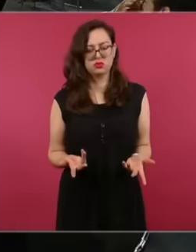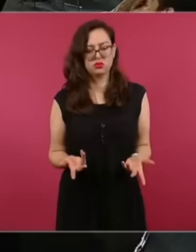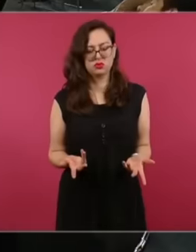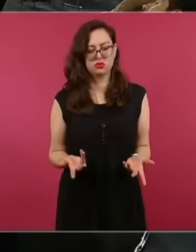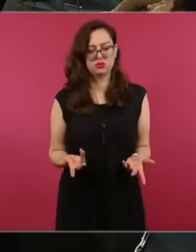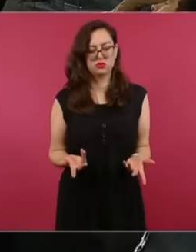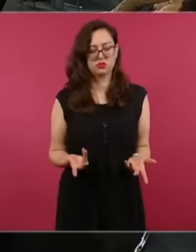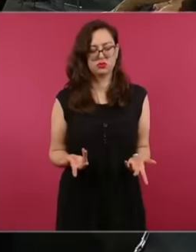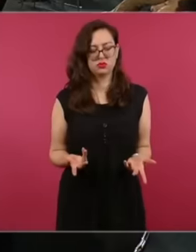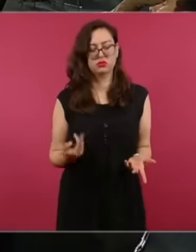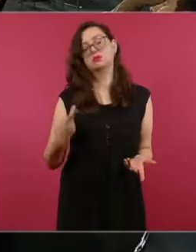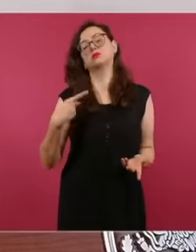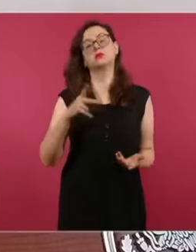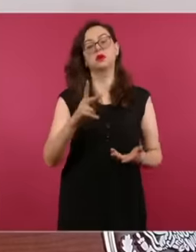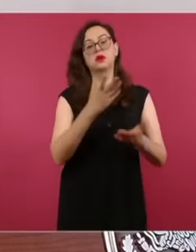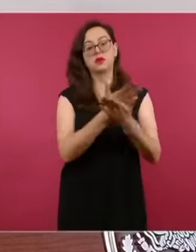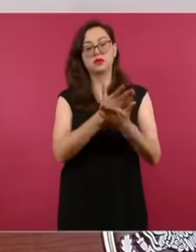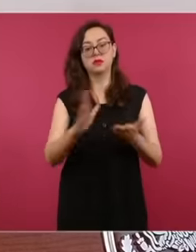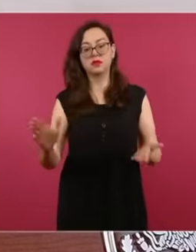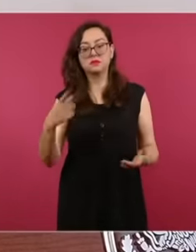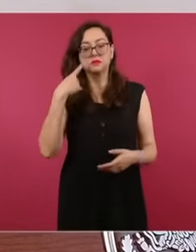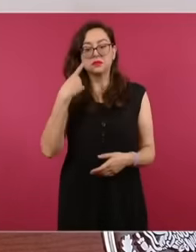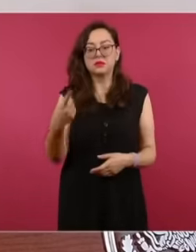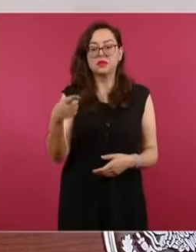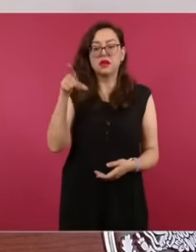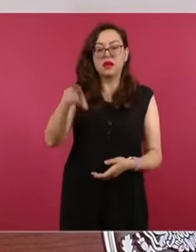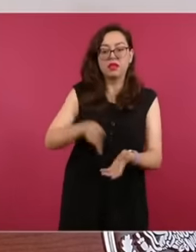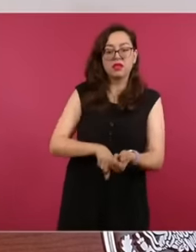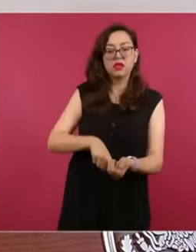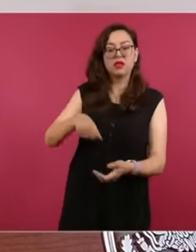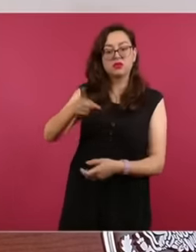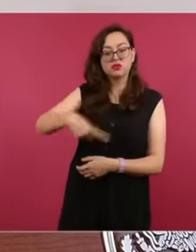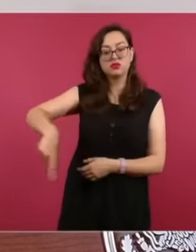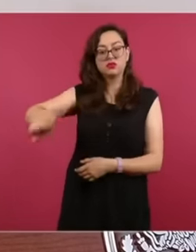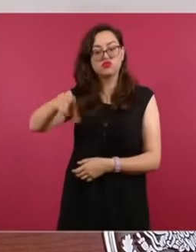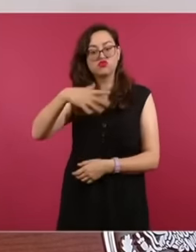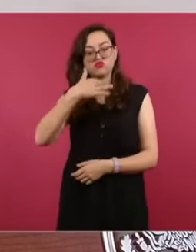look at the background of its